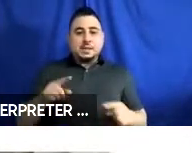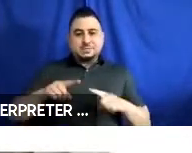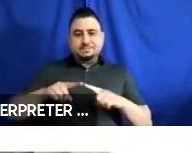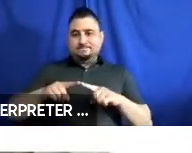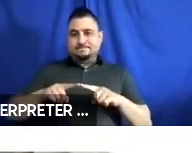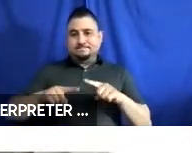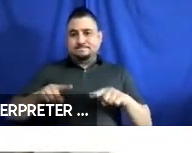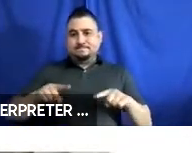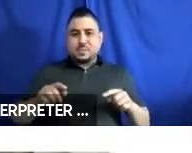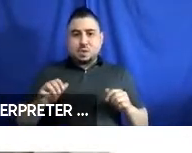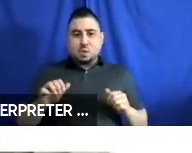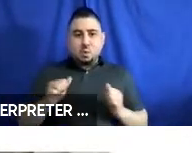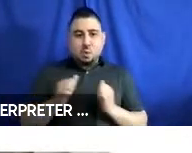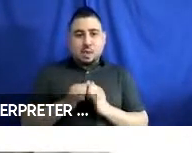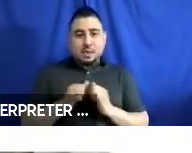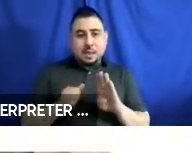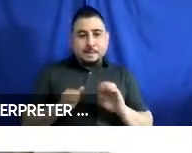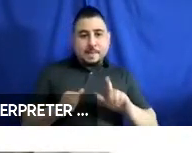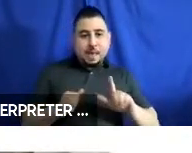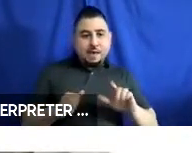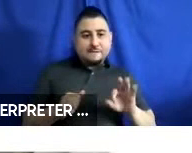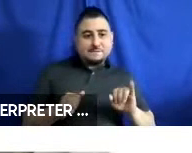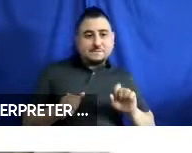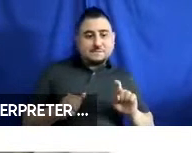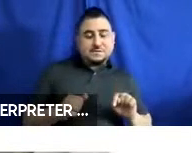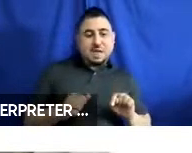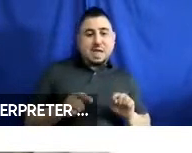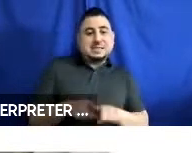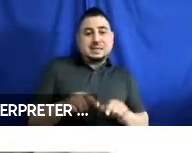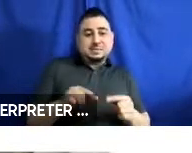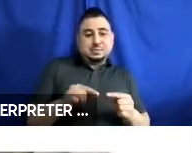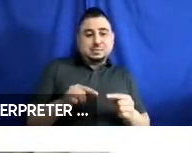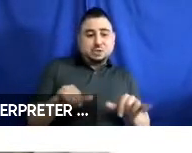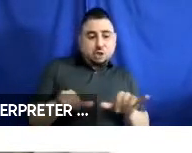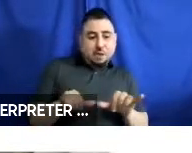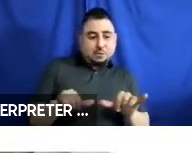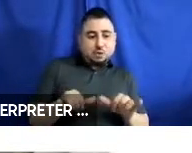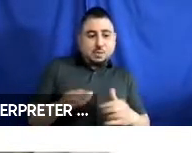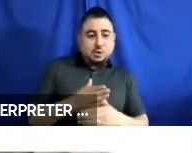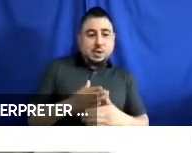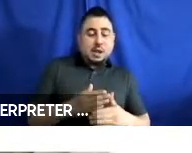belt fit we get between the same geometry between a power chair and manual chair, because